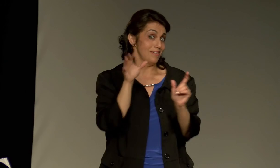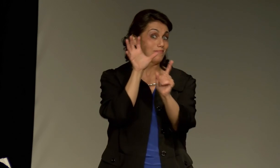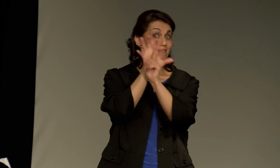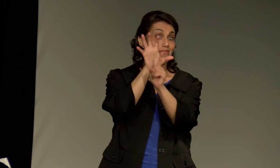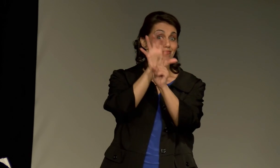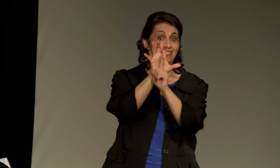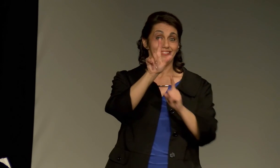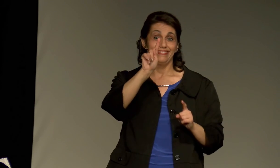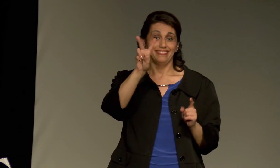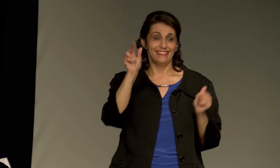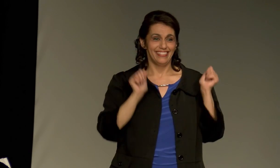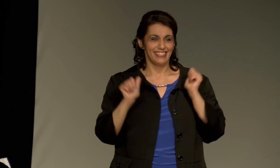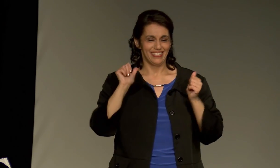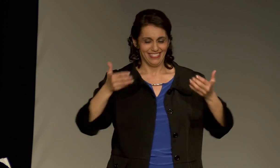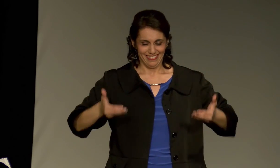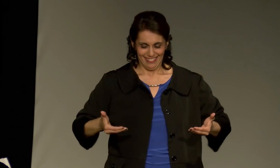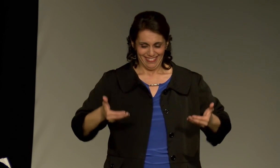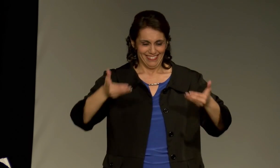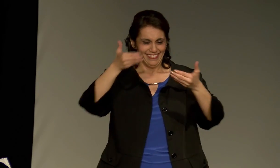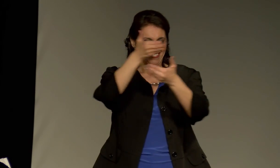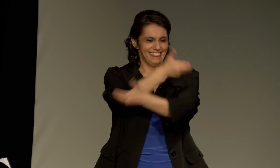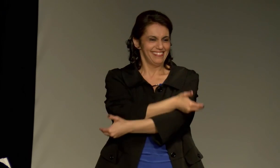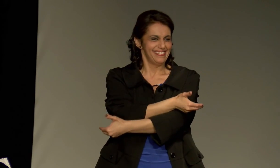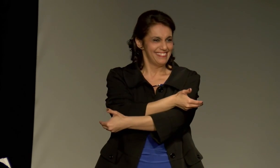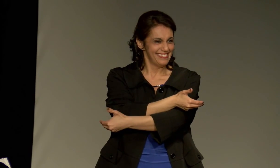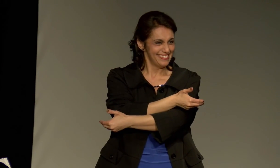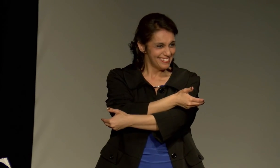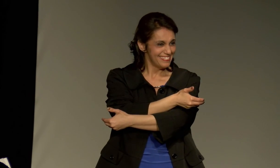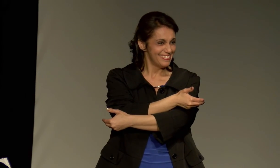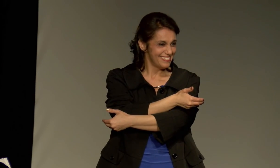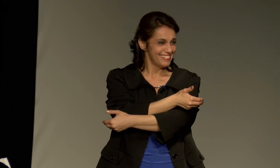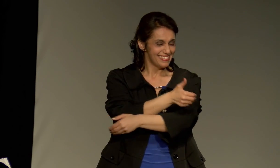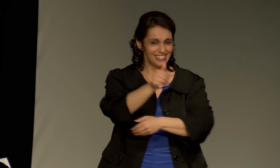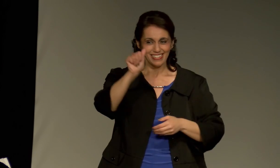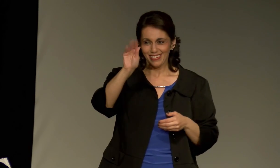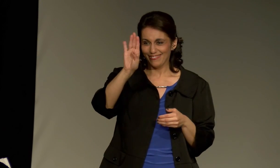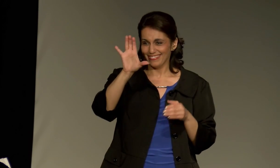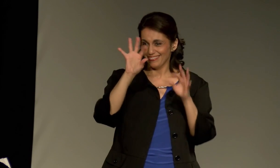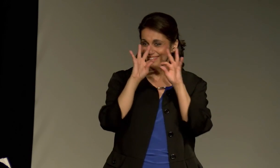portray ASL. Of course, a popular TV show that we have right now is "Switched at Birth".